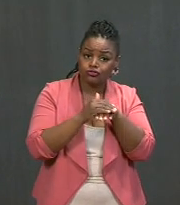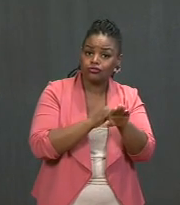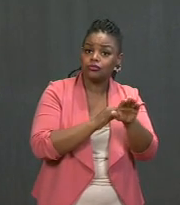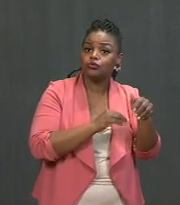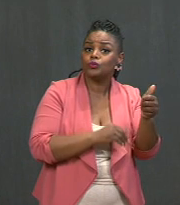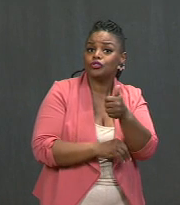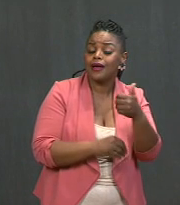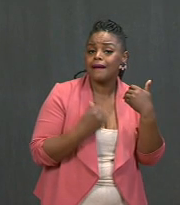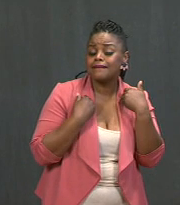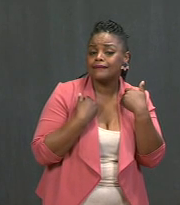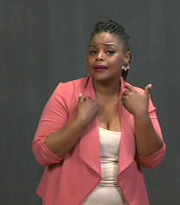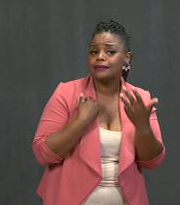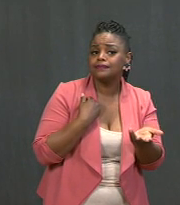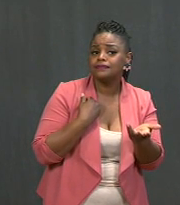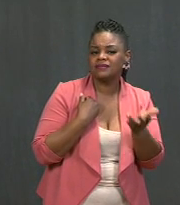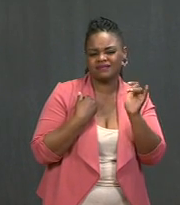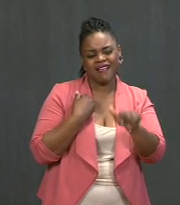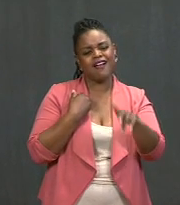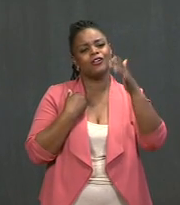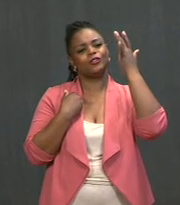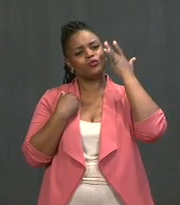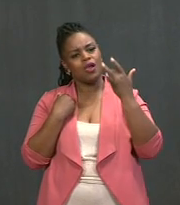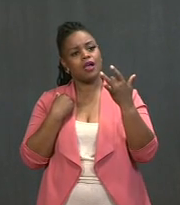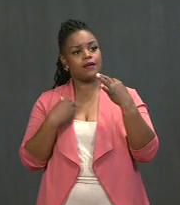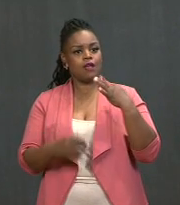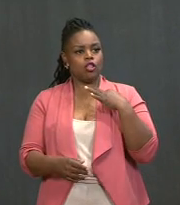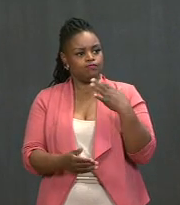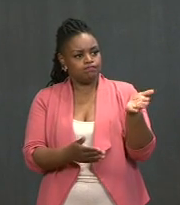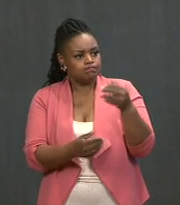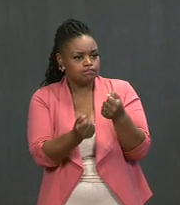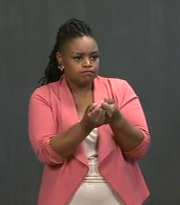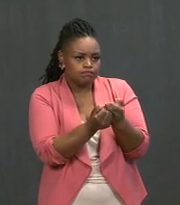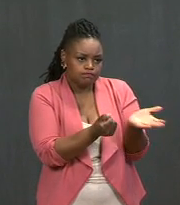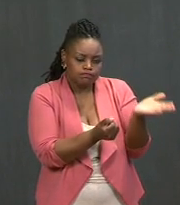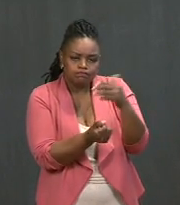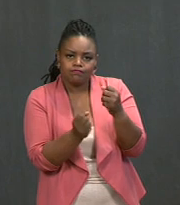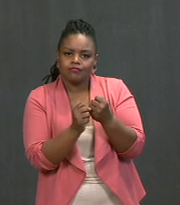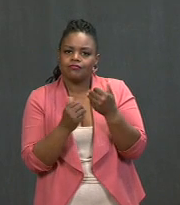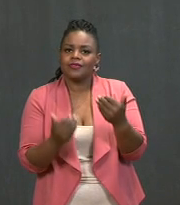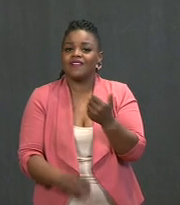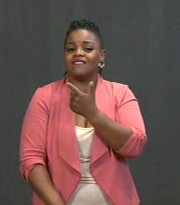That's why we're ramping up transportation to vaccination centers and deploying more mobile units